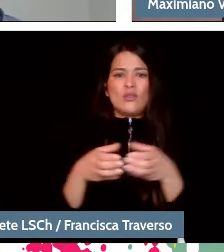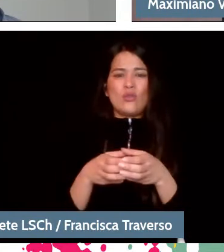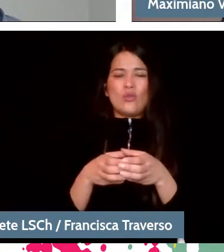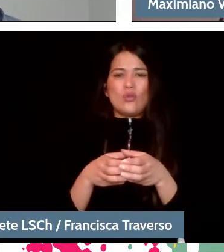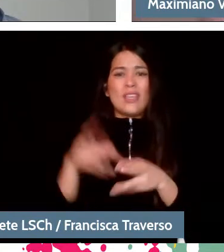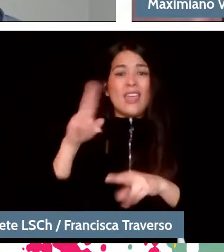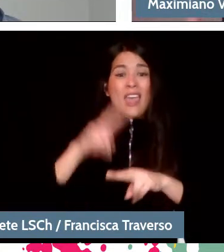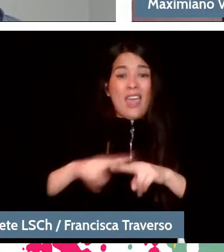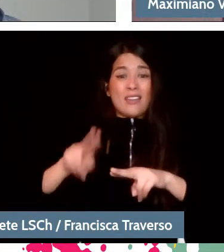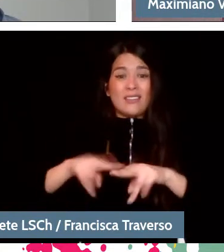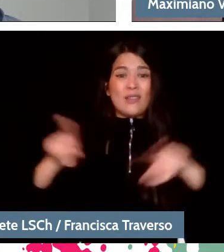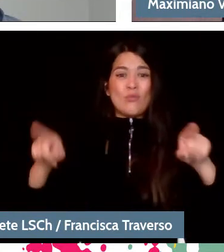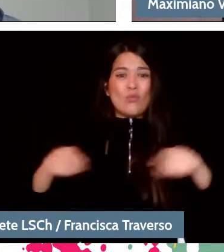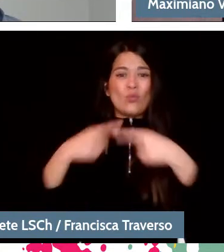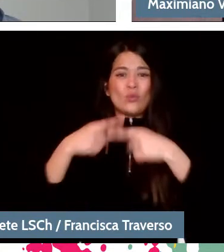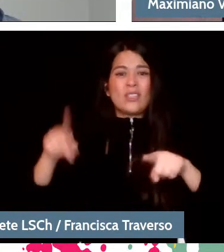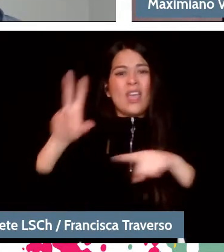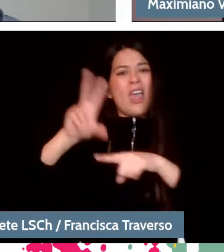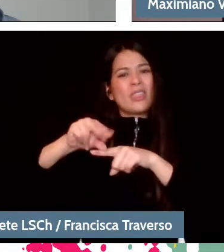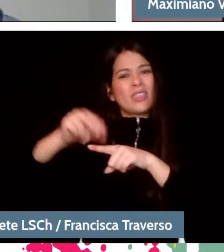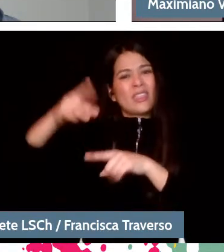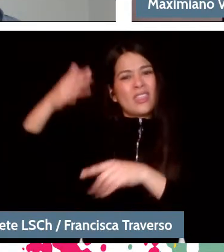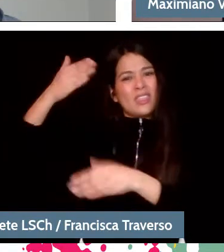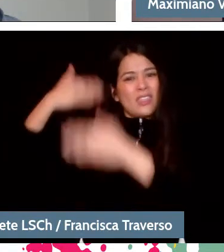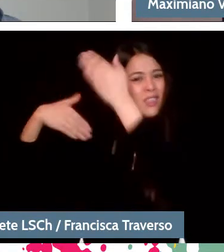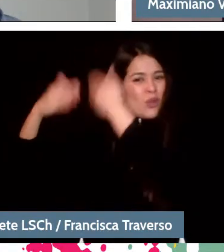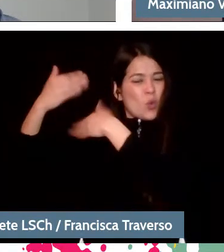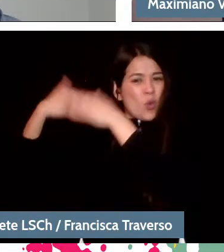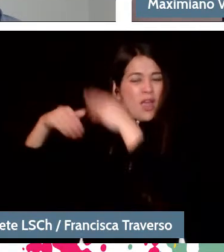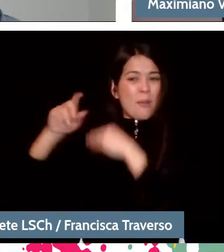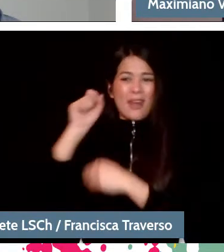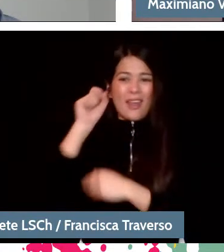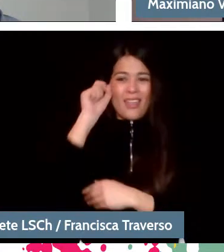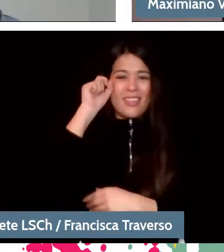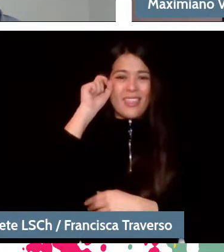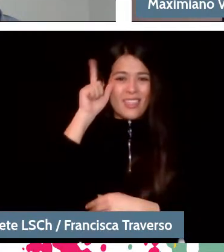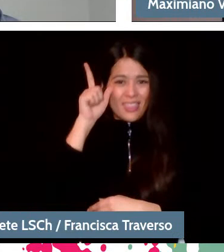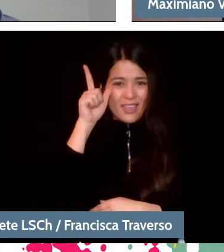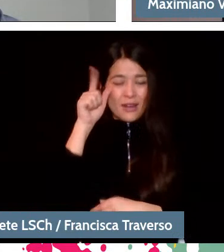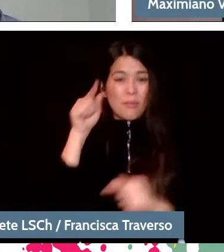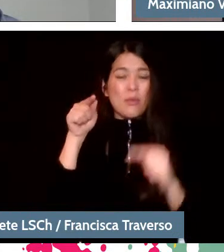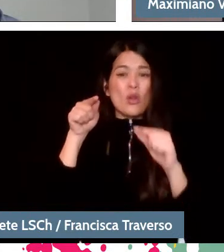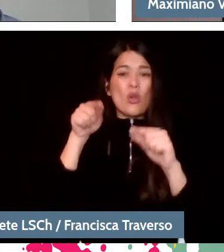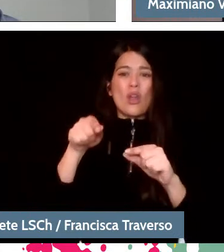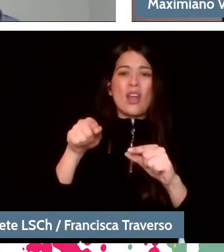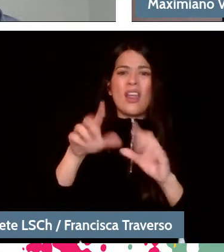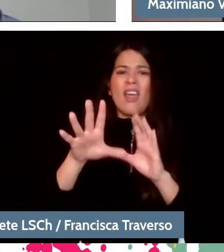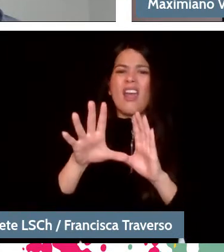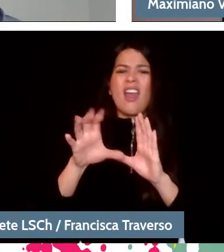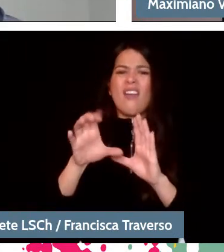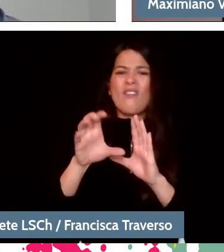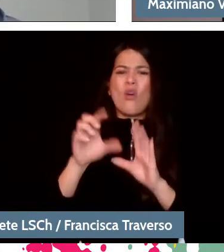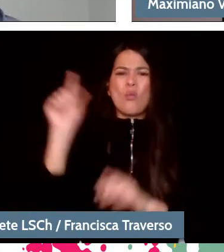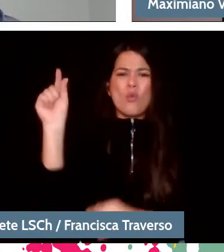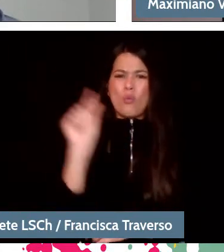and that changed their way of understanding the repertoire a bit, but Gardiner recorded it with a slightly romantic repertoire, somewhat romantic.